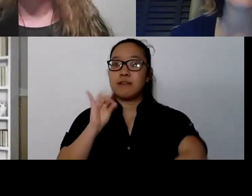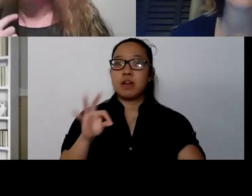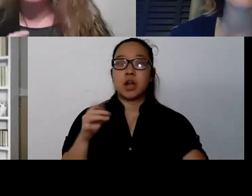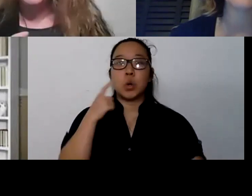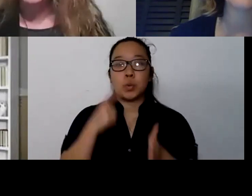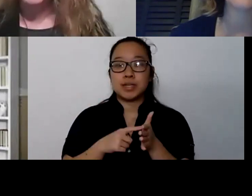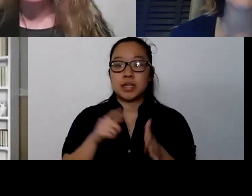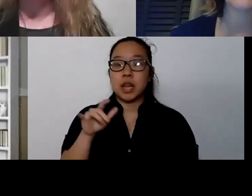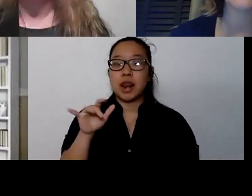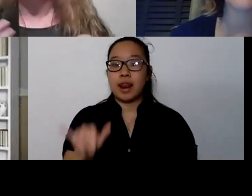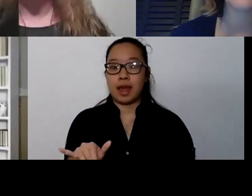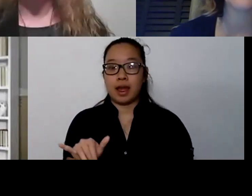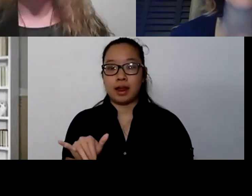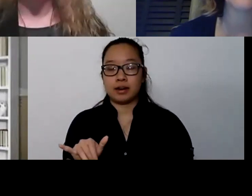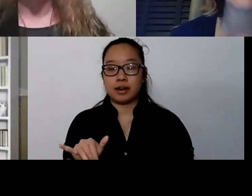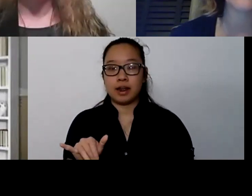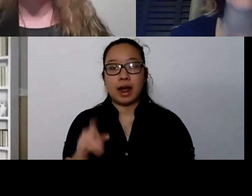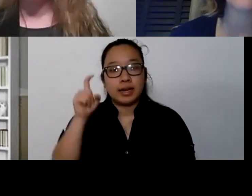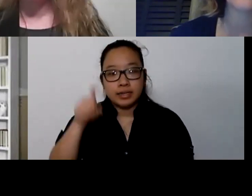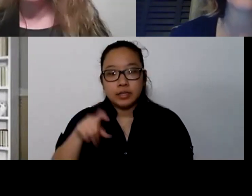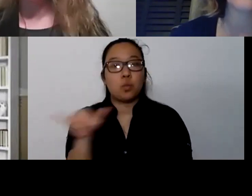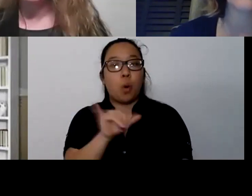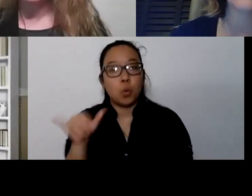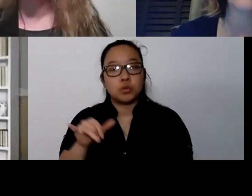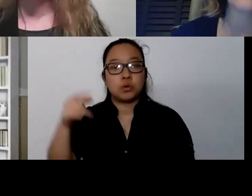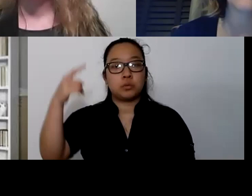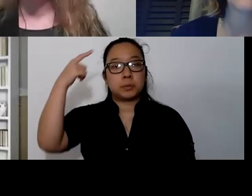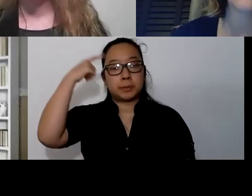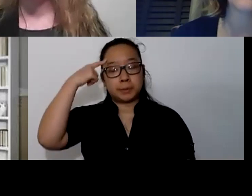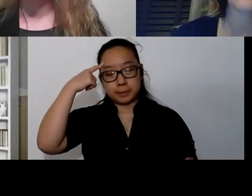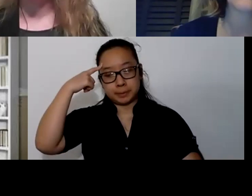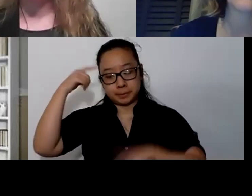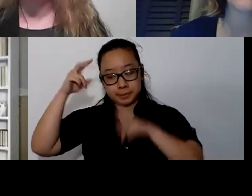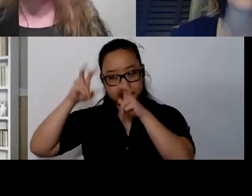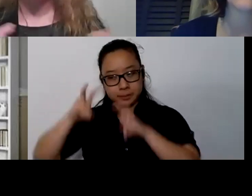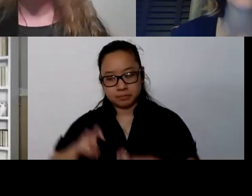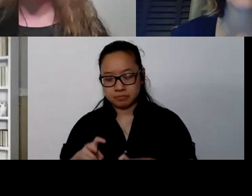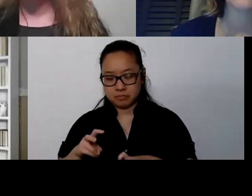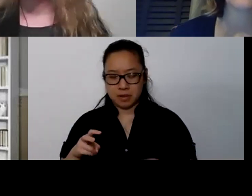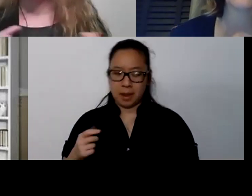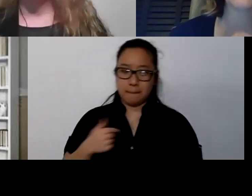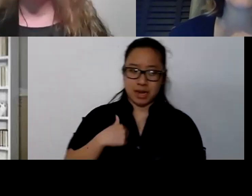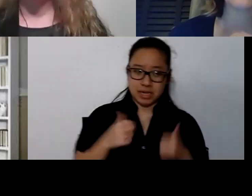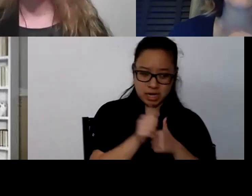and again I got to check in, am I in danger? Why is my body telling me I need to shut down? What has been so overwhelming